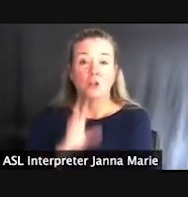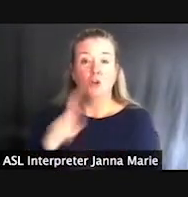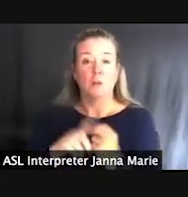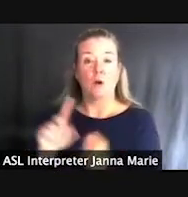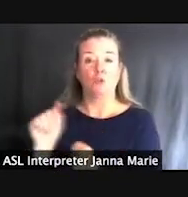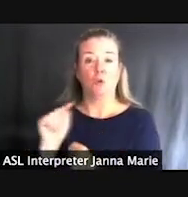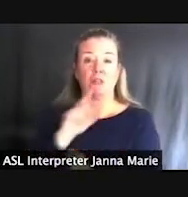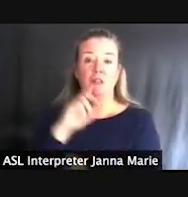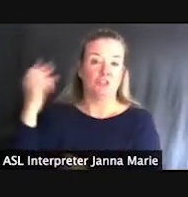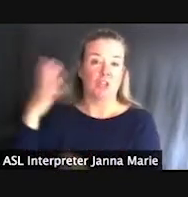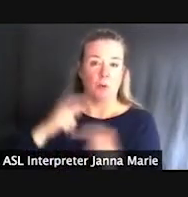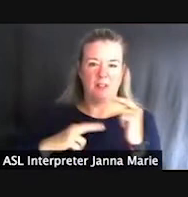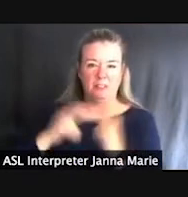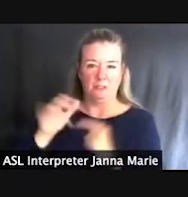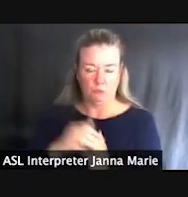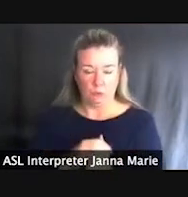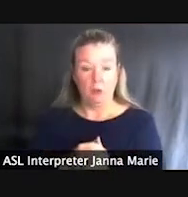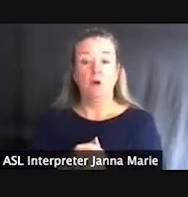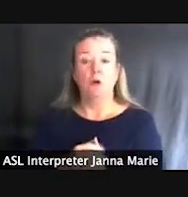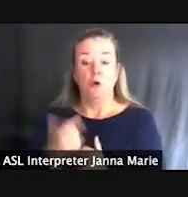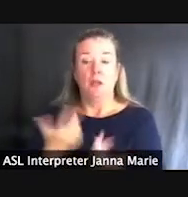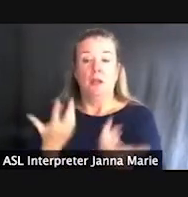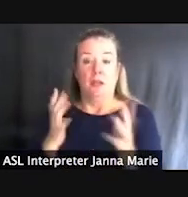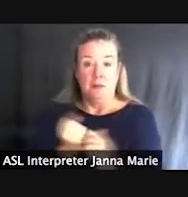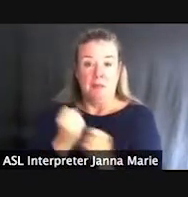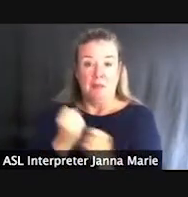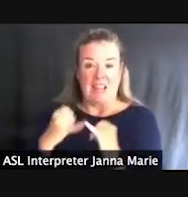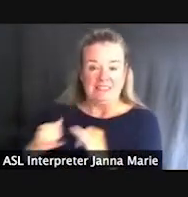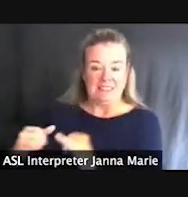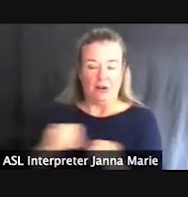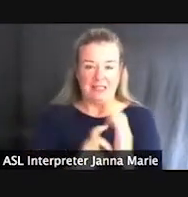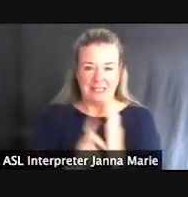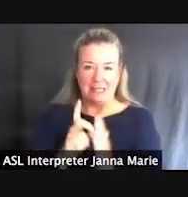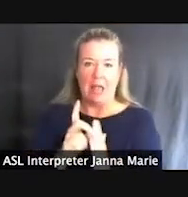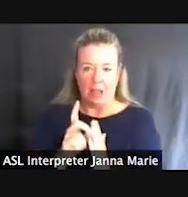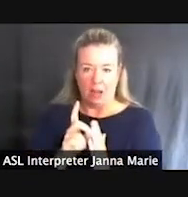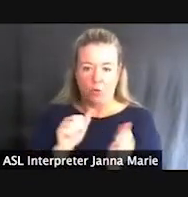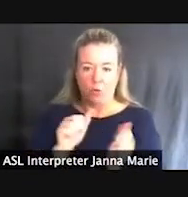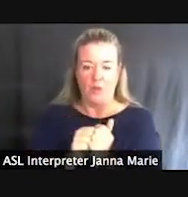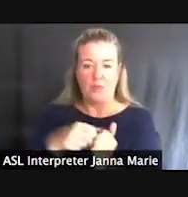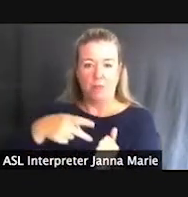So, we did create a standardized design in Parks and Recreation Division with the goals